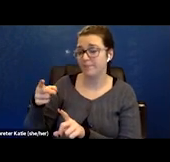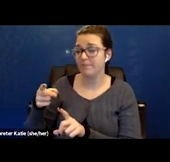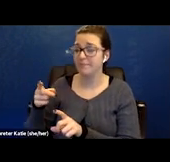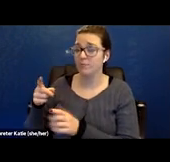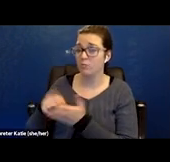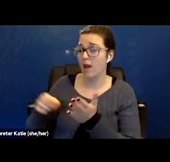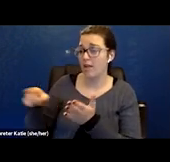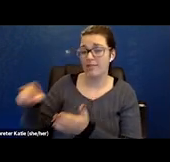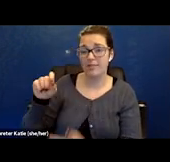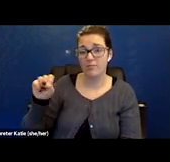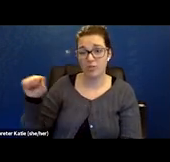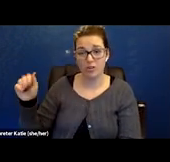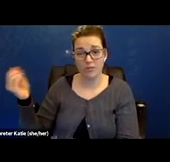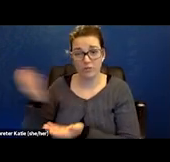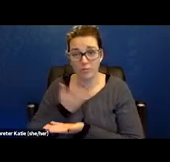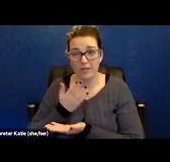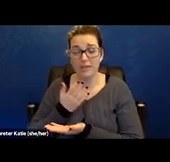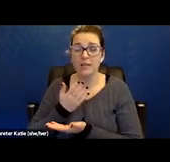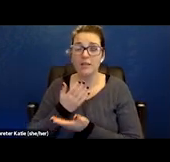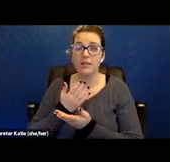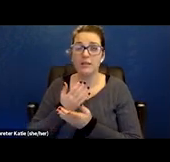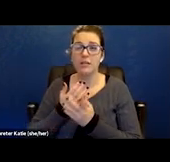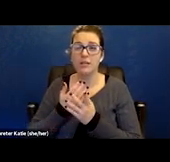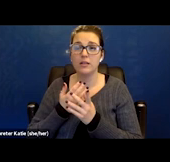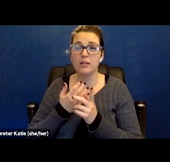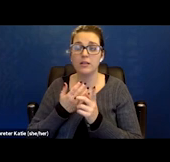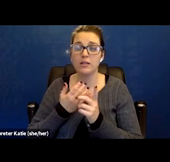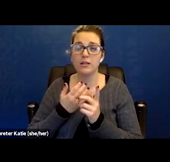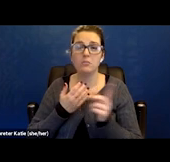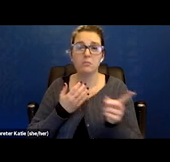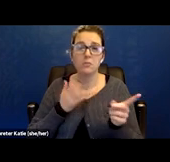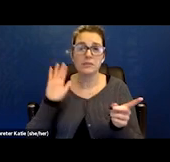that he, that he predicted it will be a positive